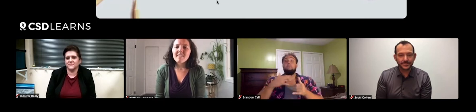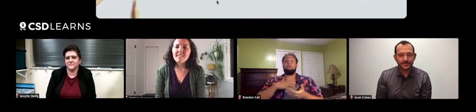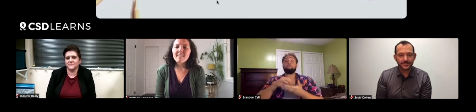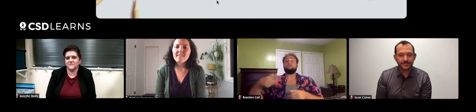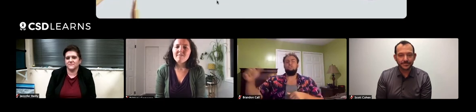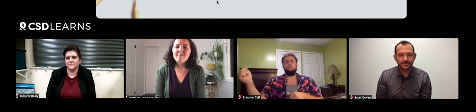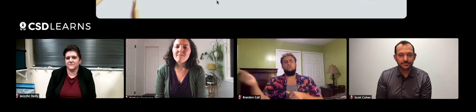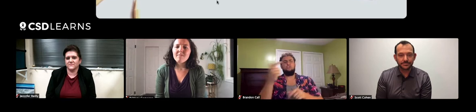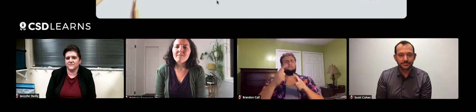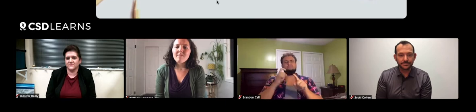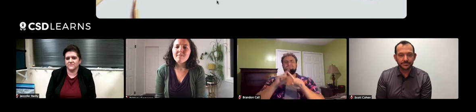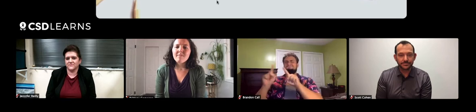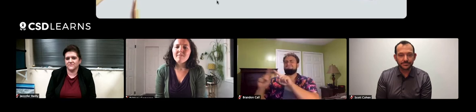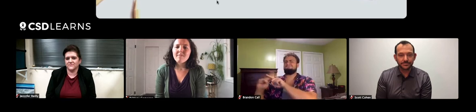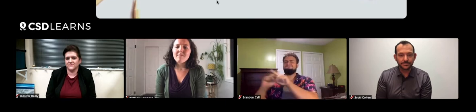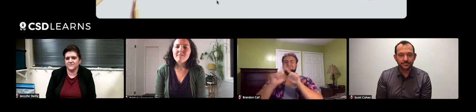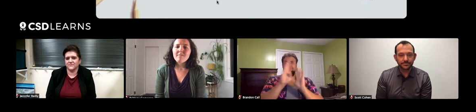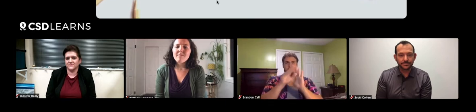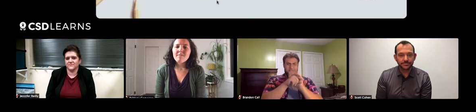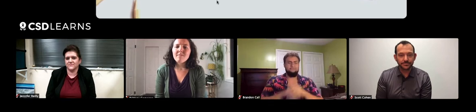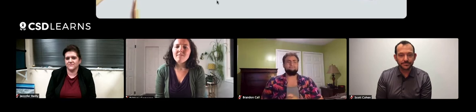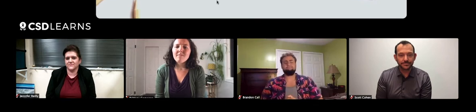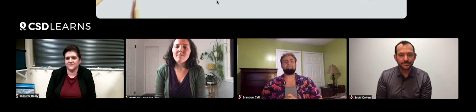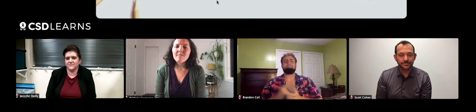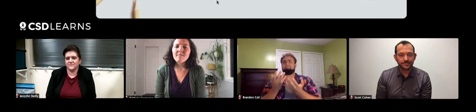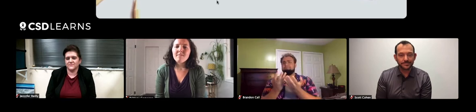all the students have all sorts of varied backgrounds,